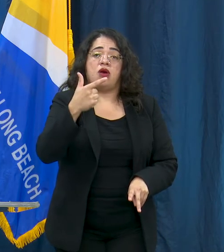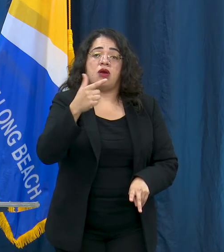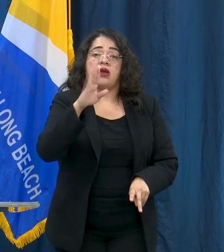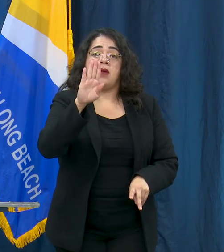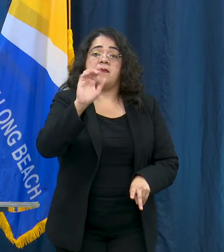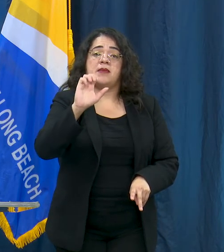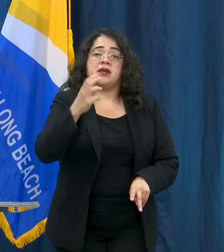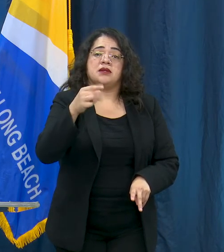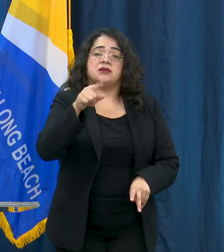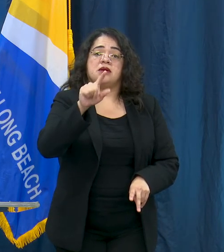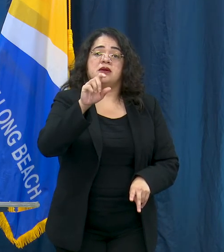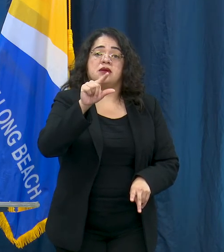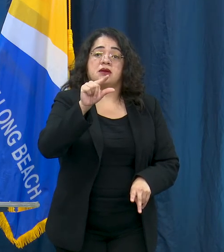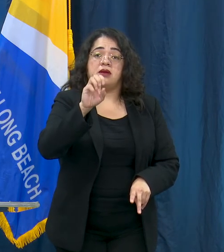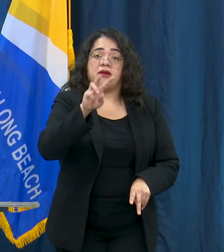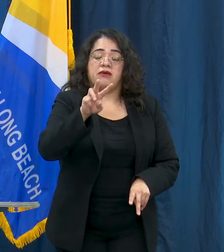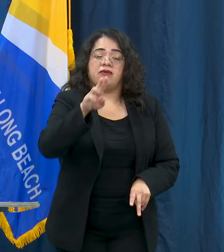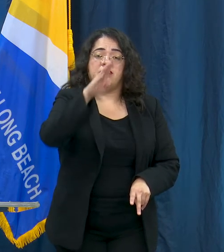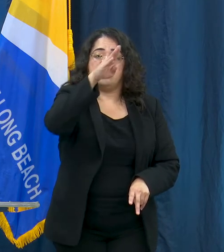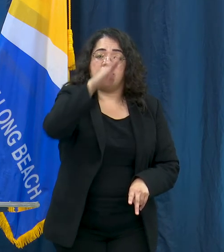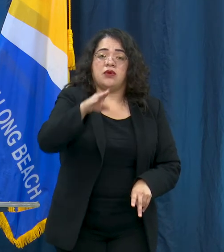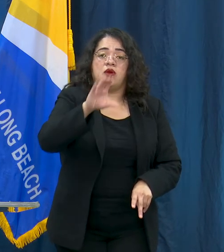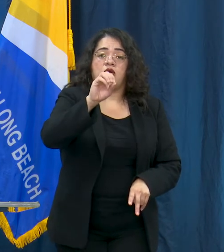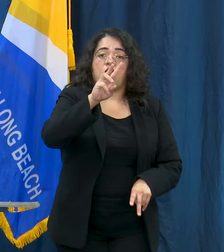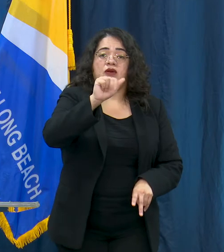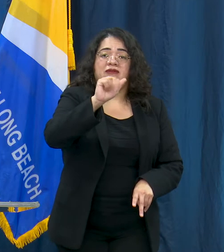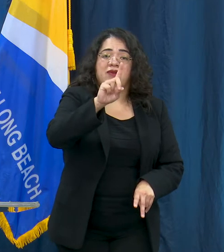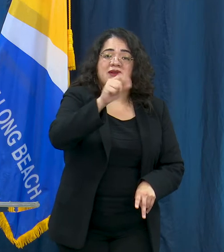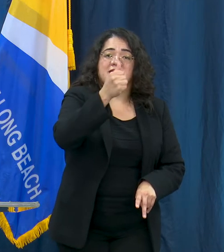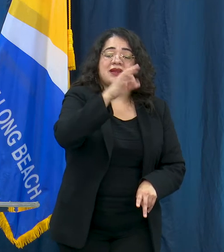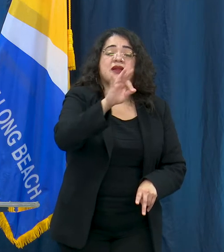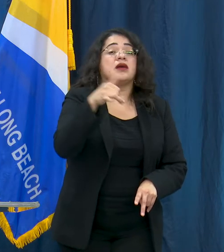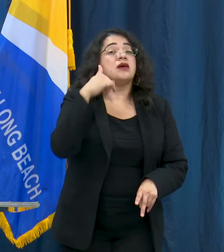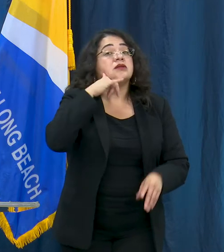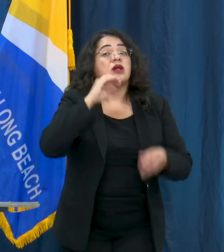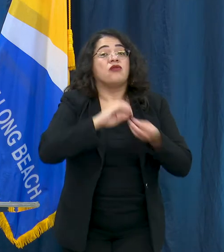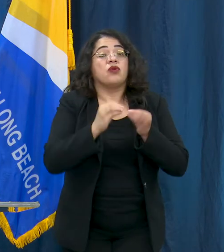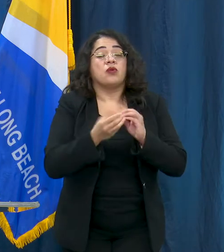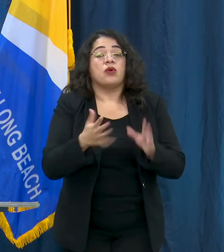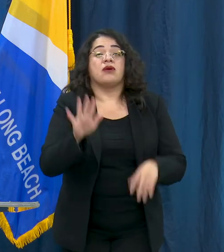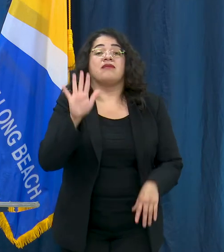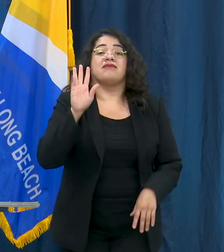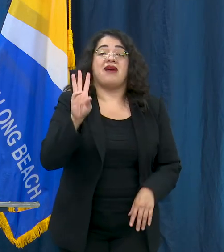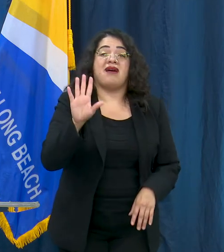or contact our info-line at 562-570-4636, thank you.